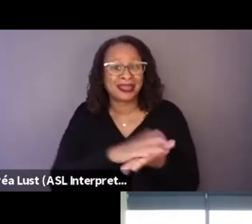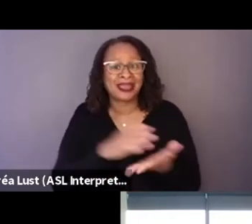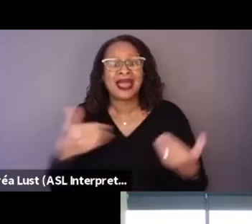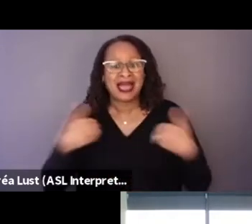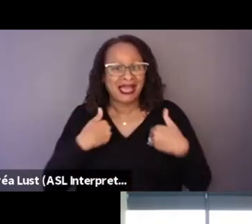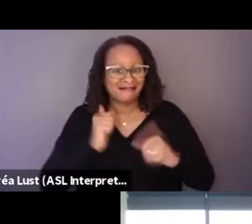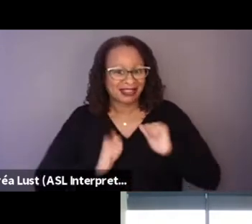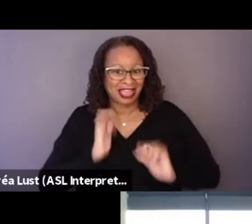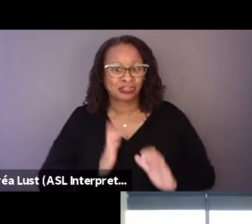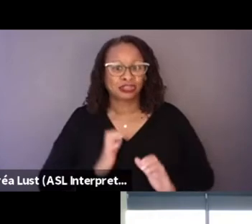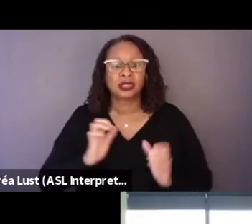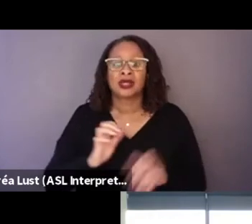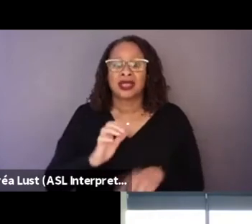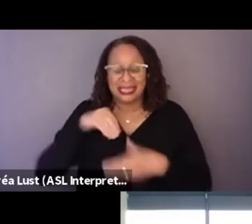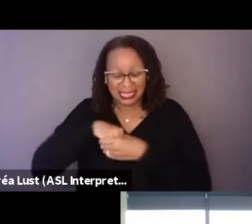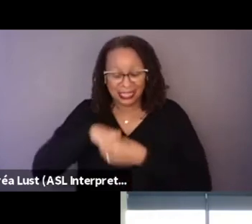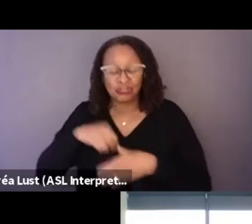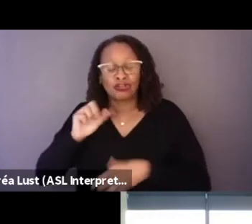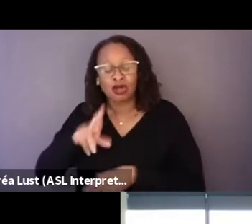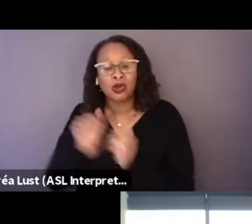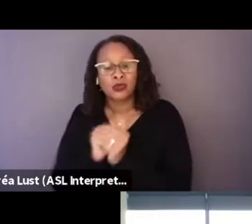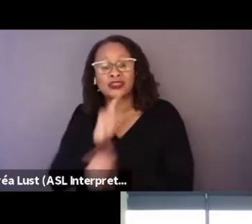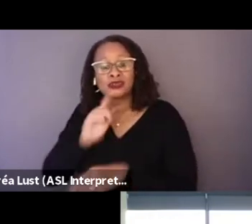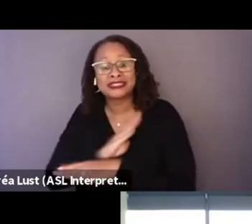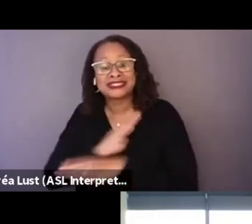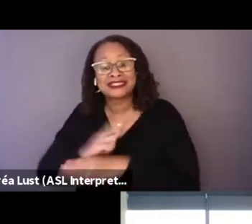with actual policemen in the streets.